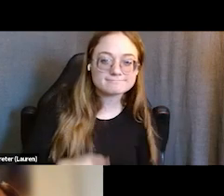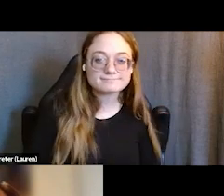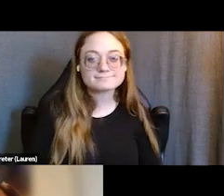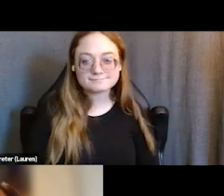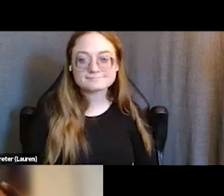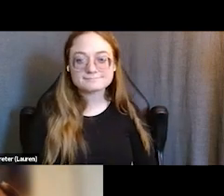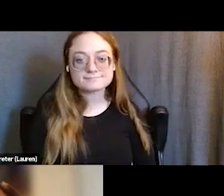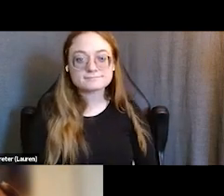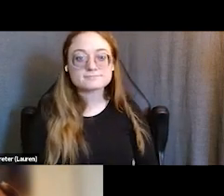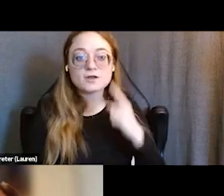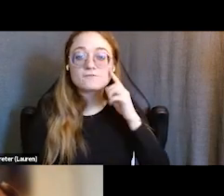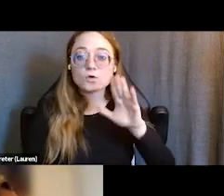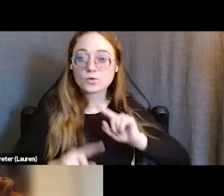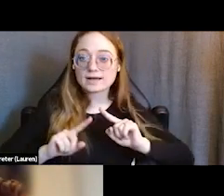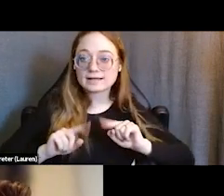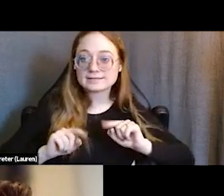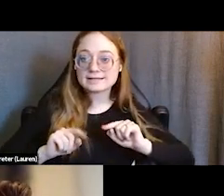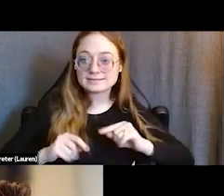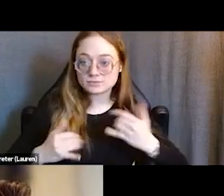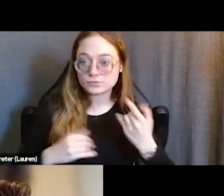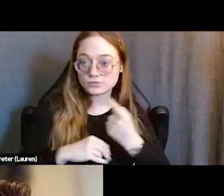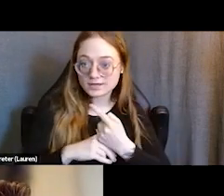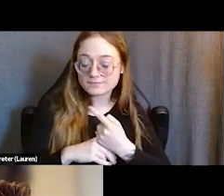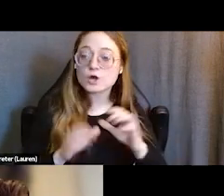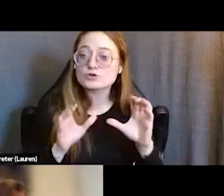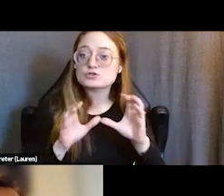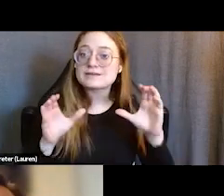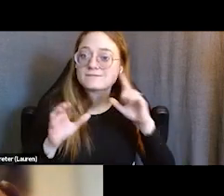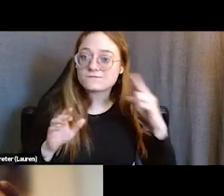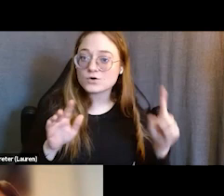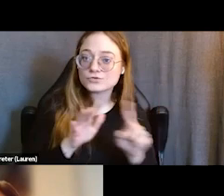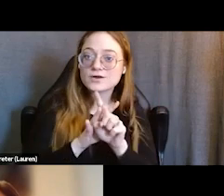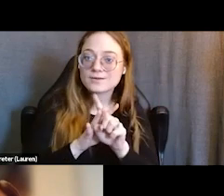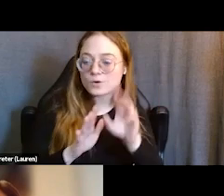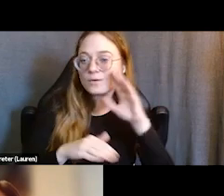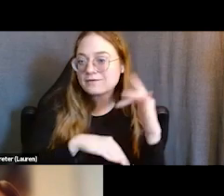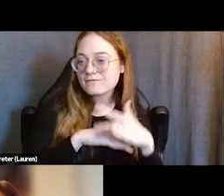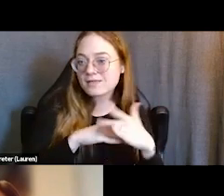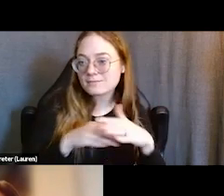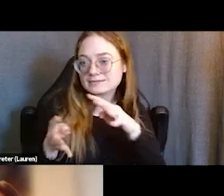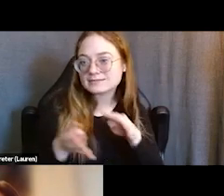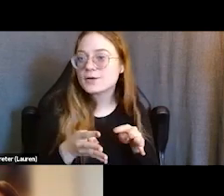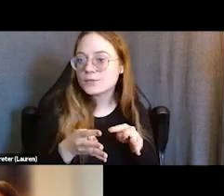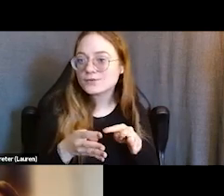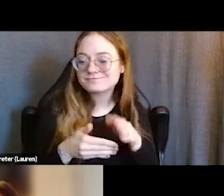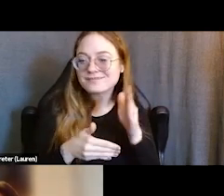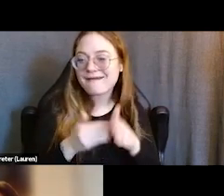For your attendance at this webinar, a certificate of attendance will be available for you to download at the end of the webinar.